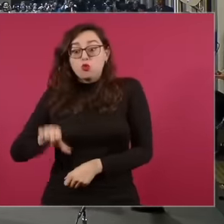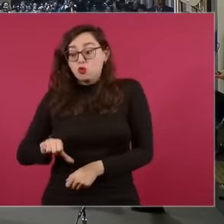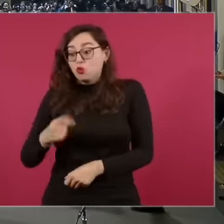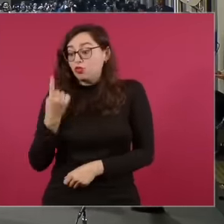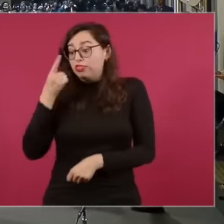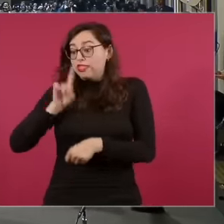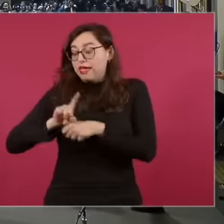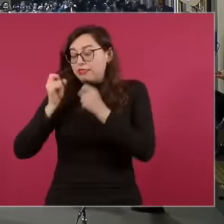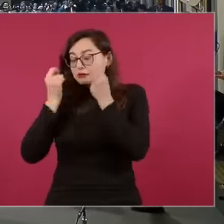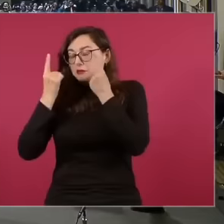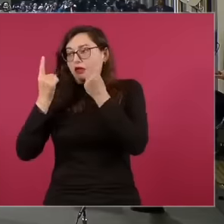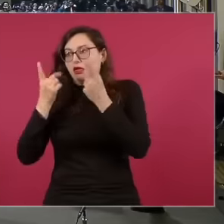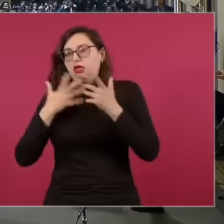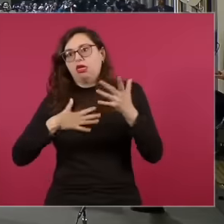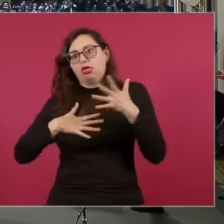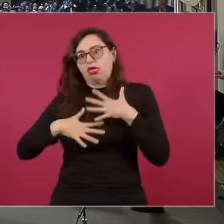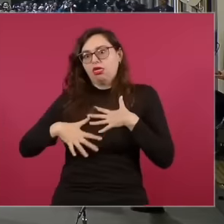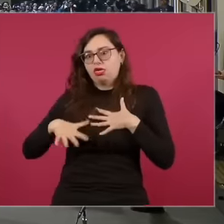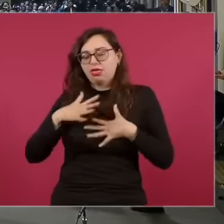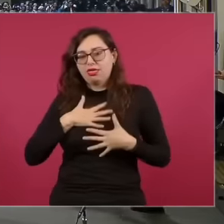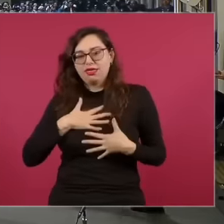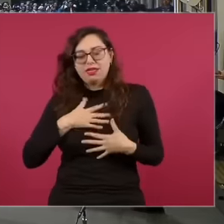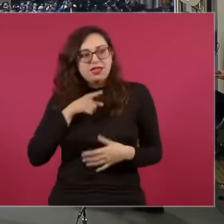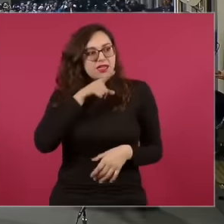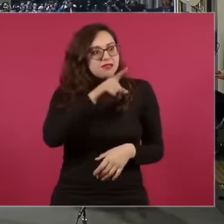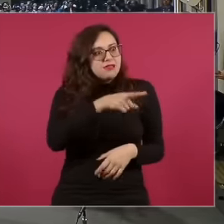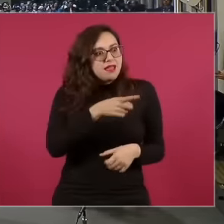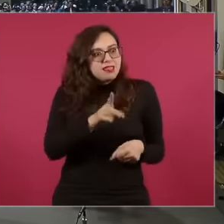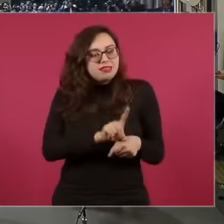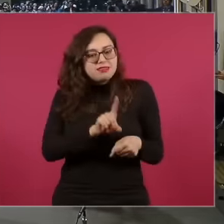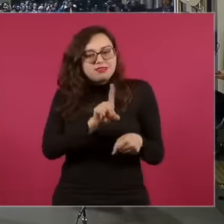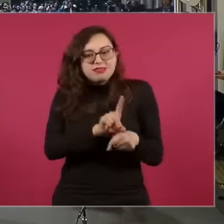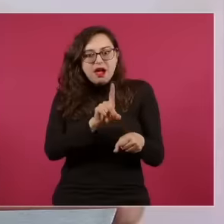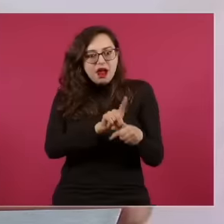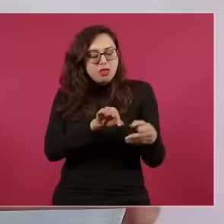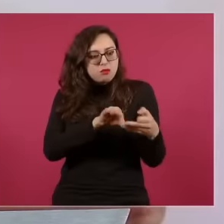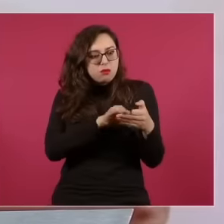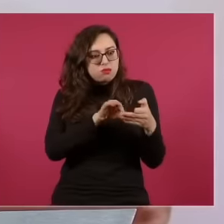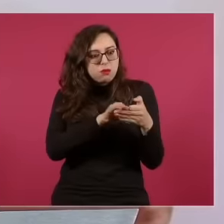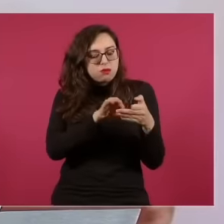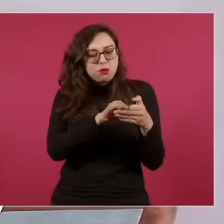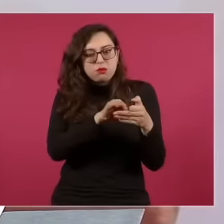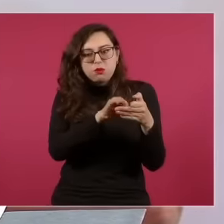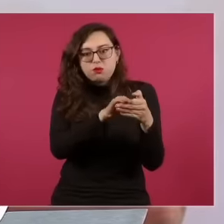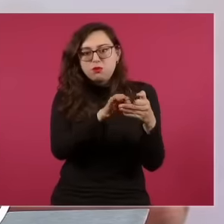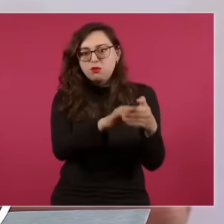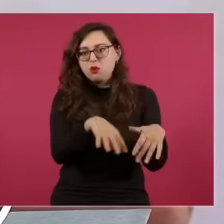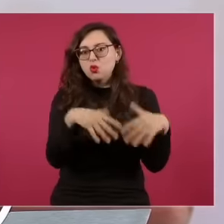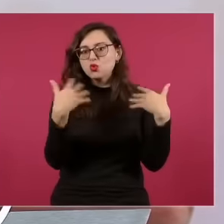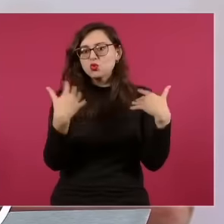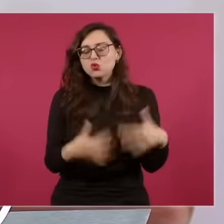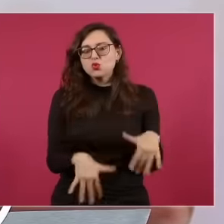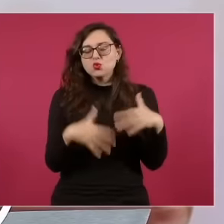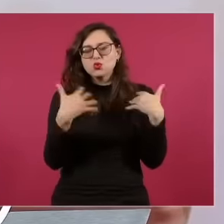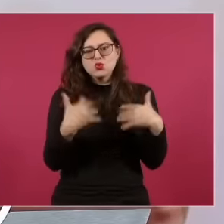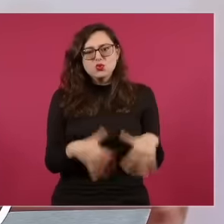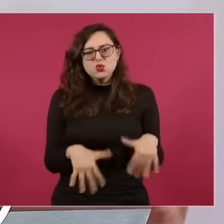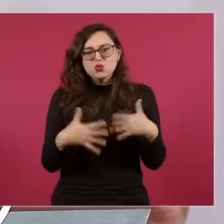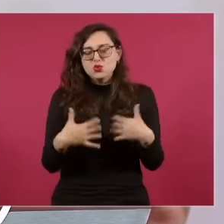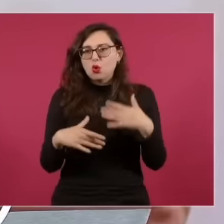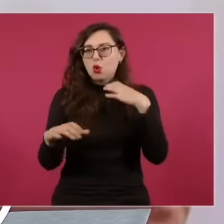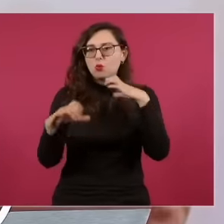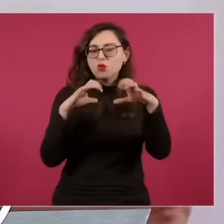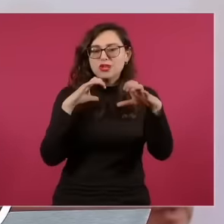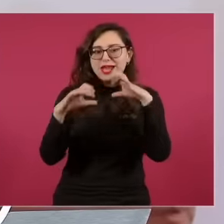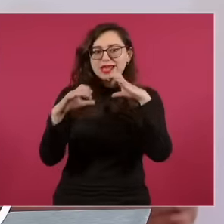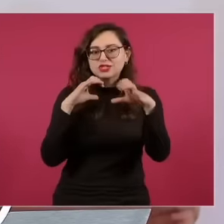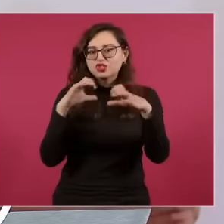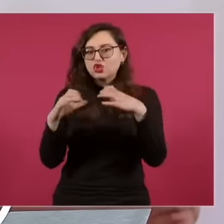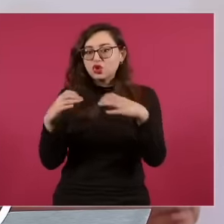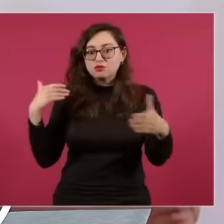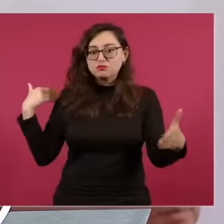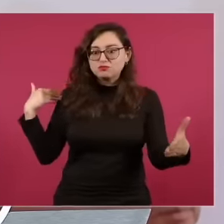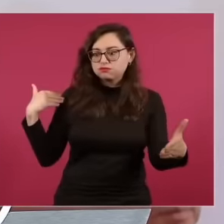imagine what it means to maintain that communication with the people of eh throughout an entire cycle